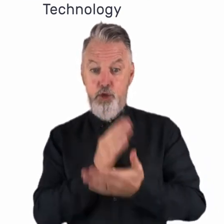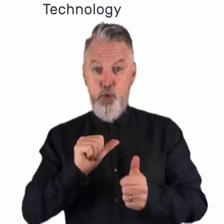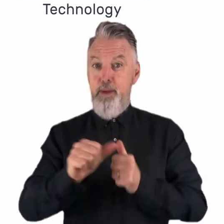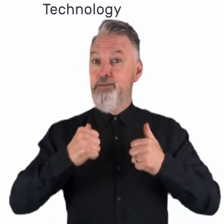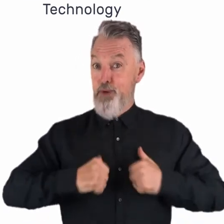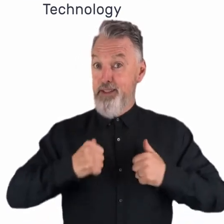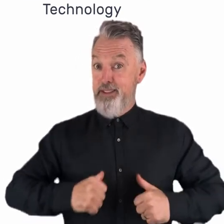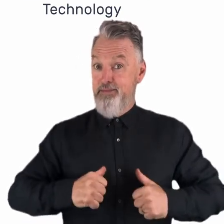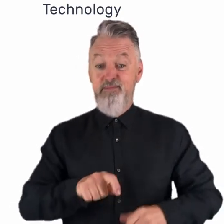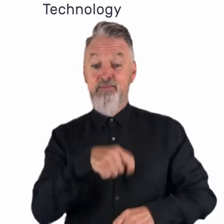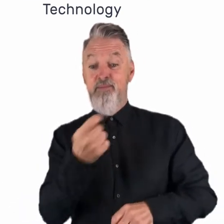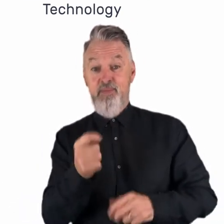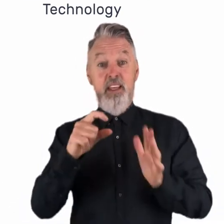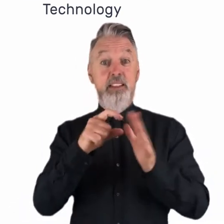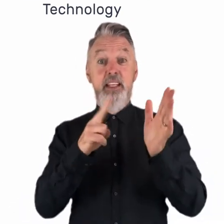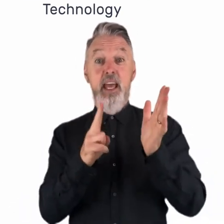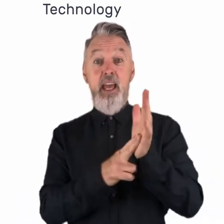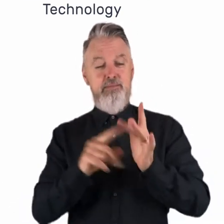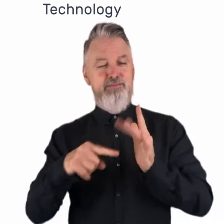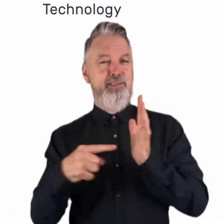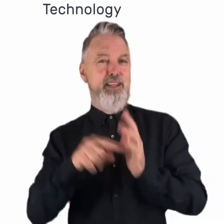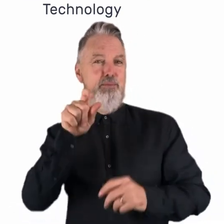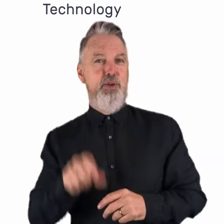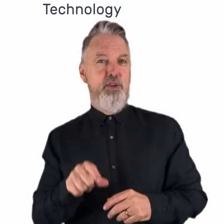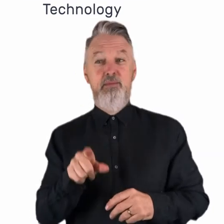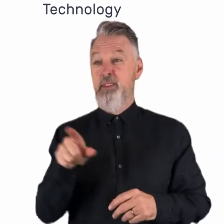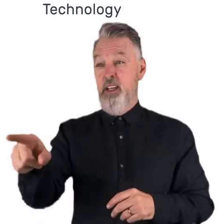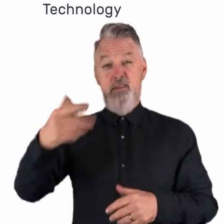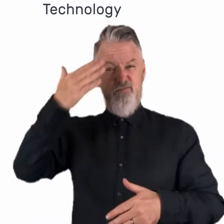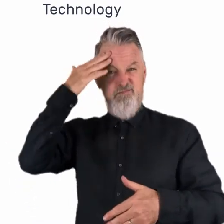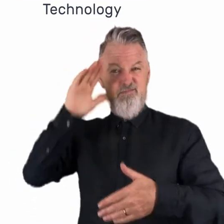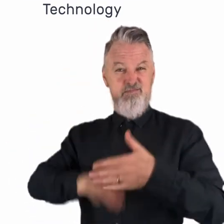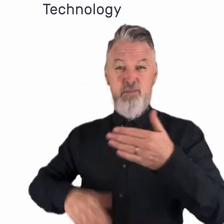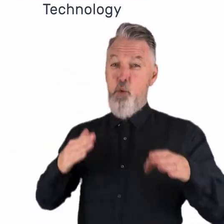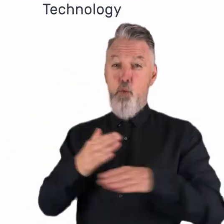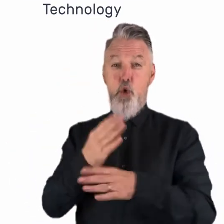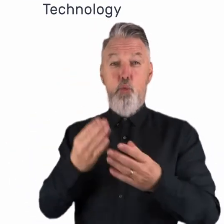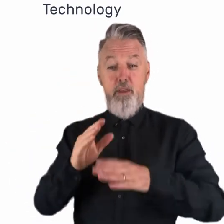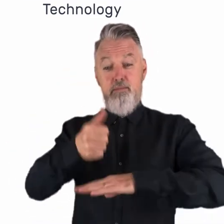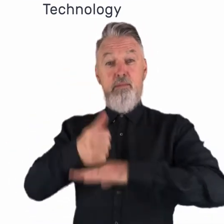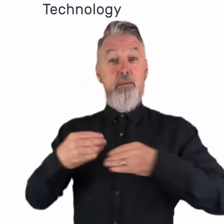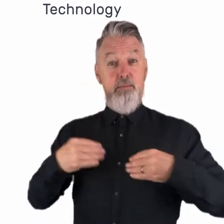Dan is the techie of the team and has been working around startups for over ten years. He co-founded Code Camp,